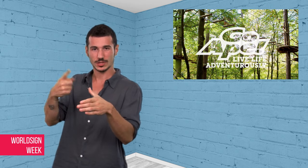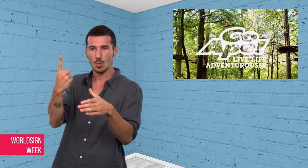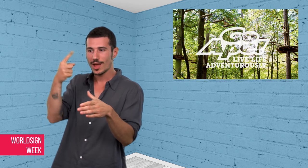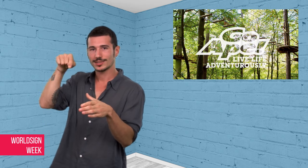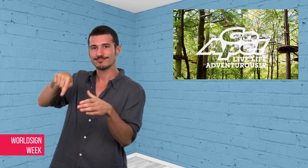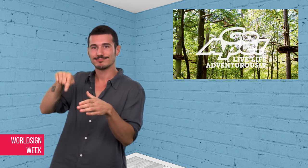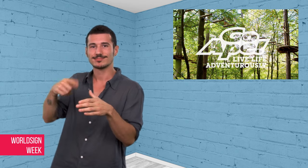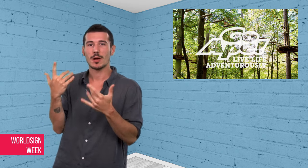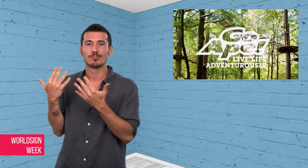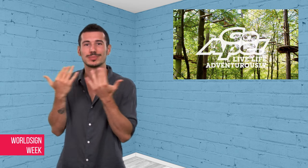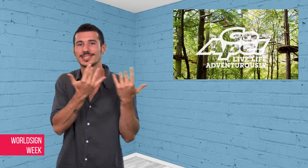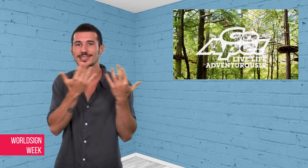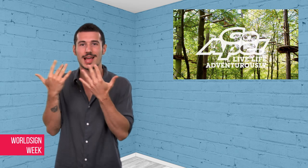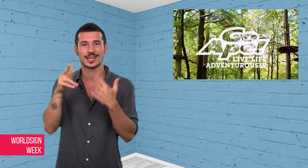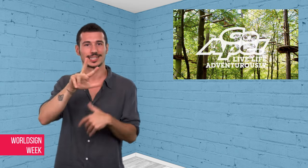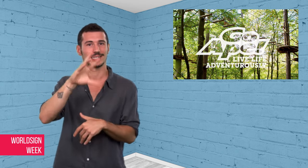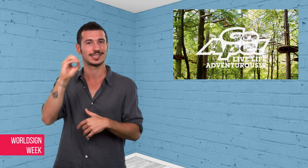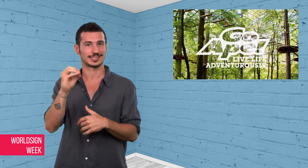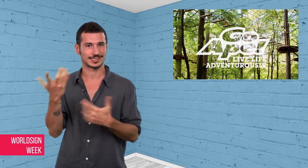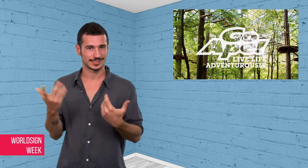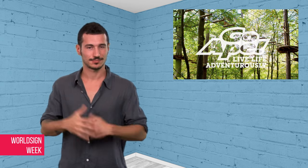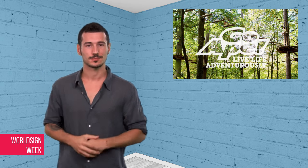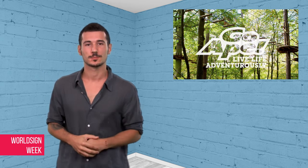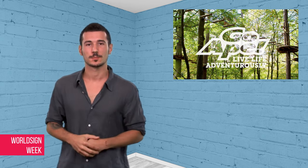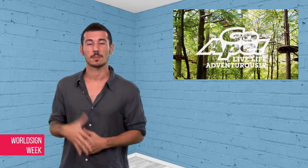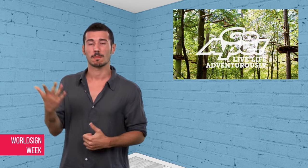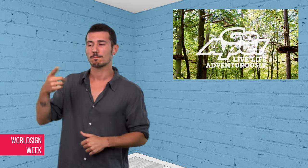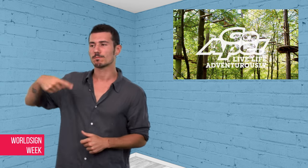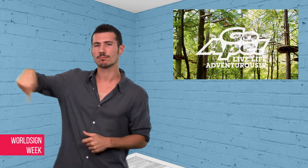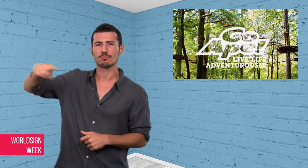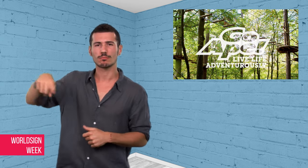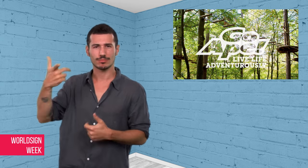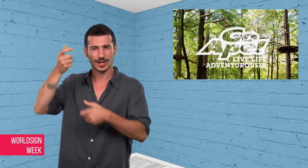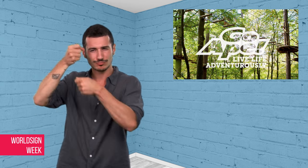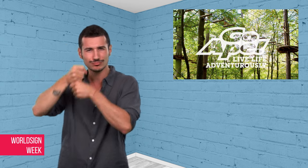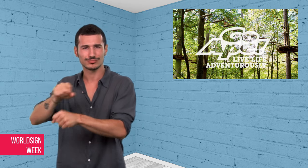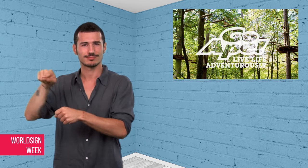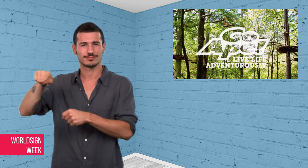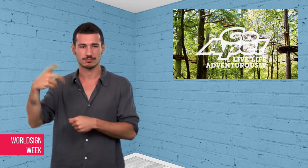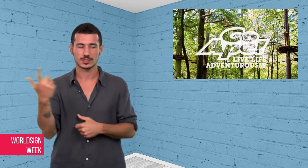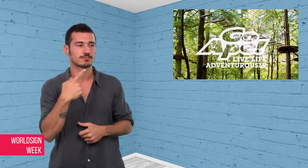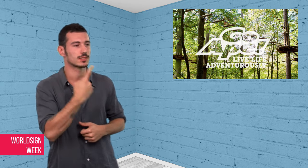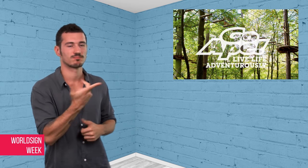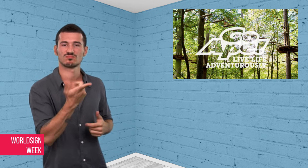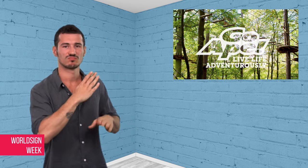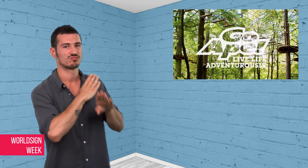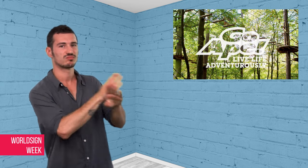30th birthday when they were told they were